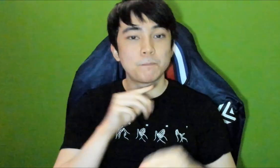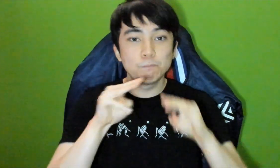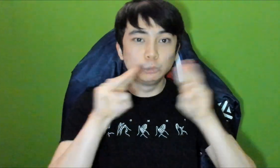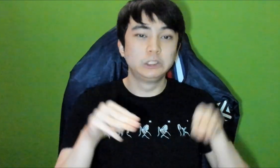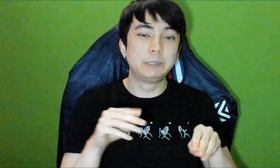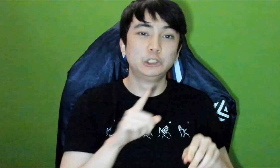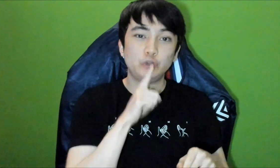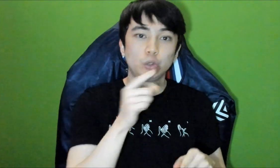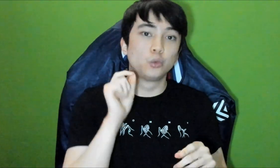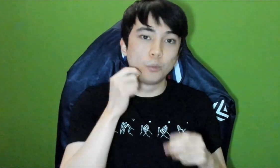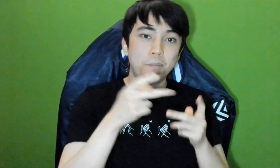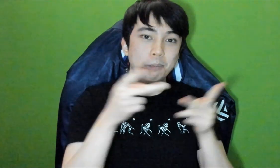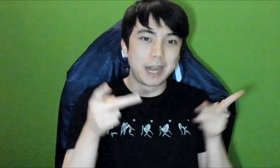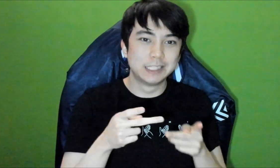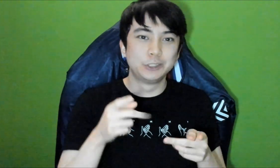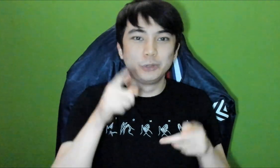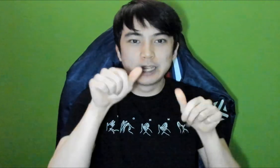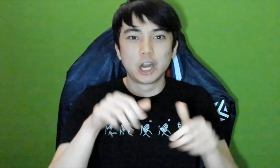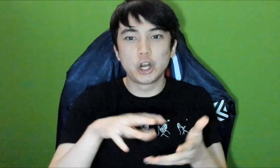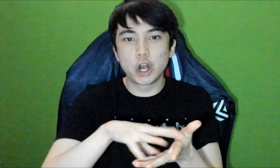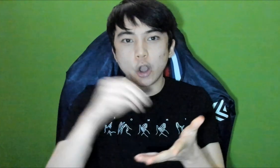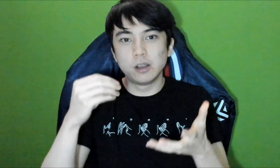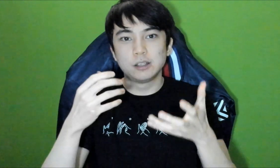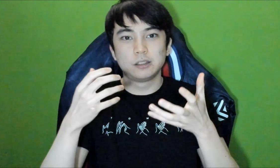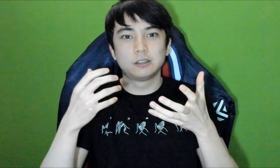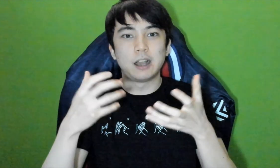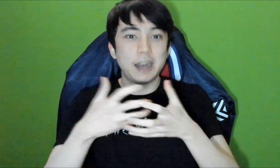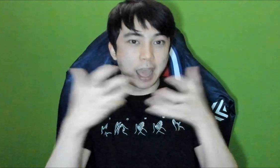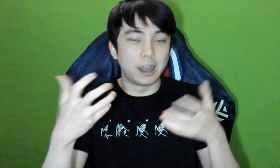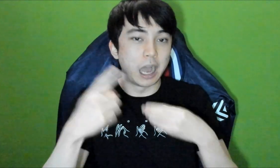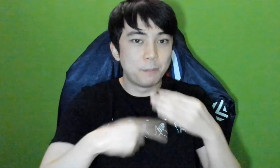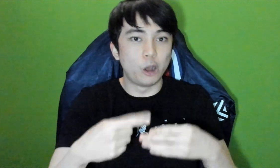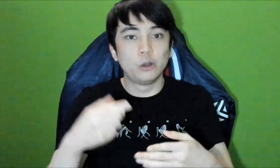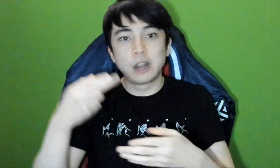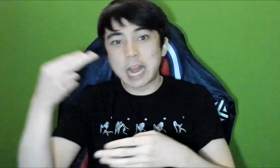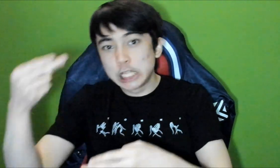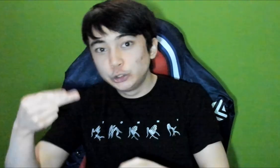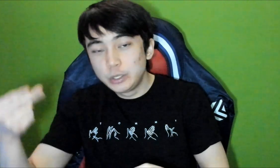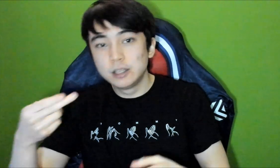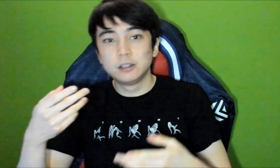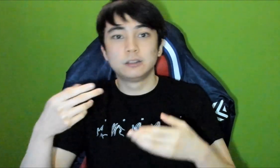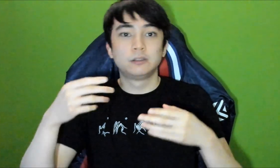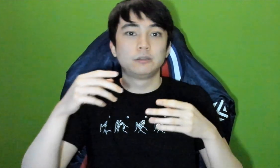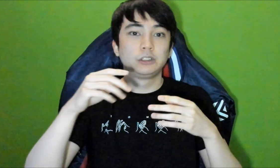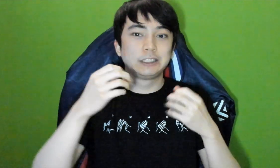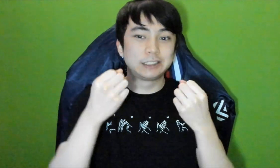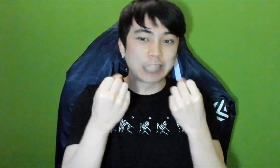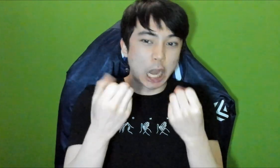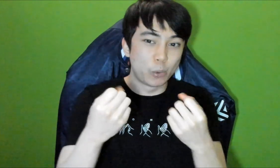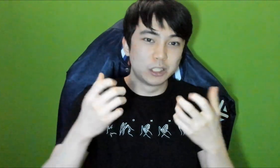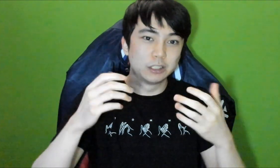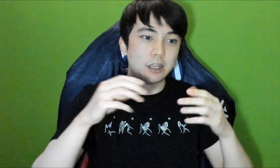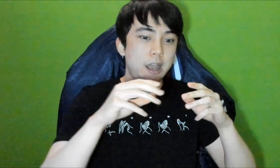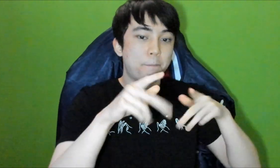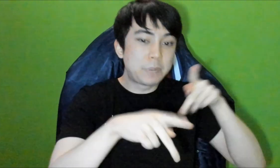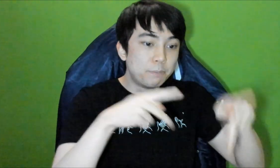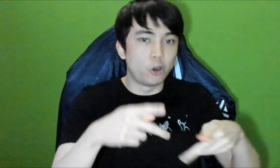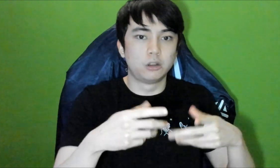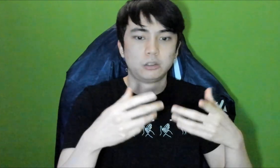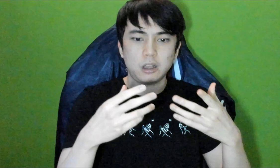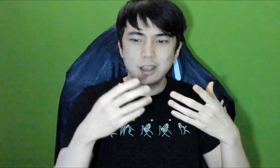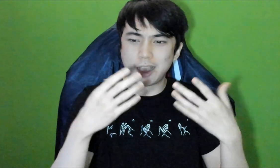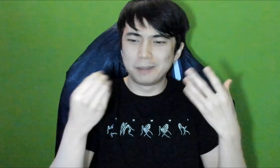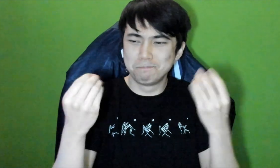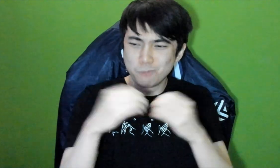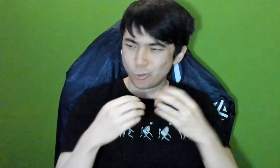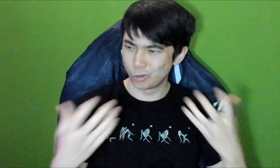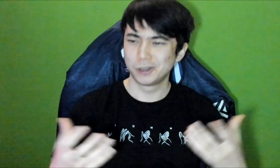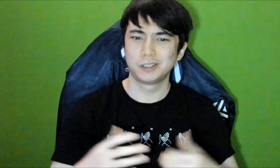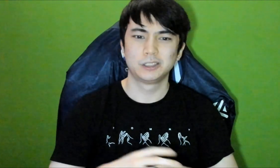A museum is a cool place to learn a lot about history, sign languages. people, and more